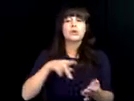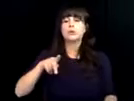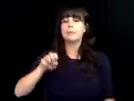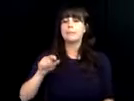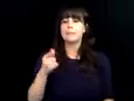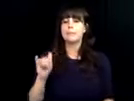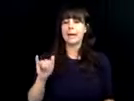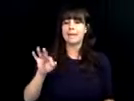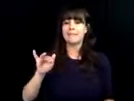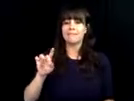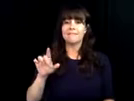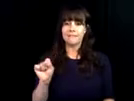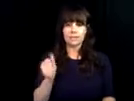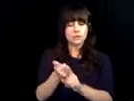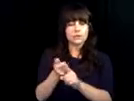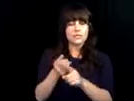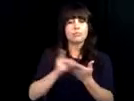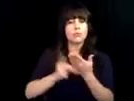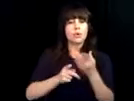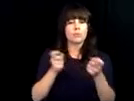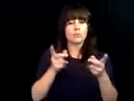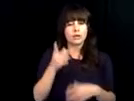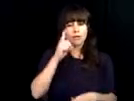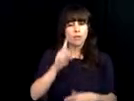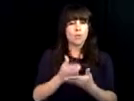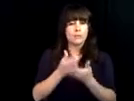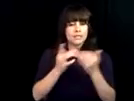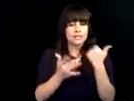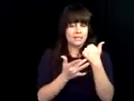how assistive technology has changed over the years since